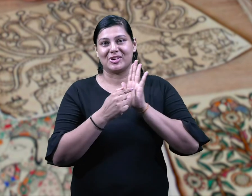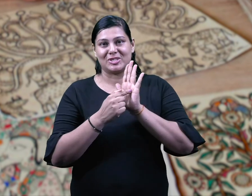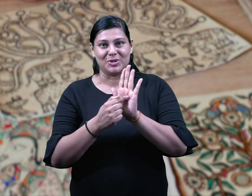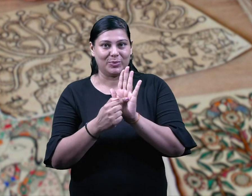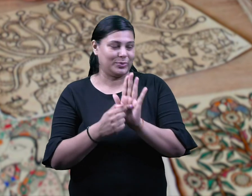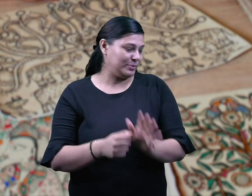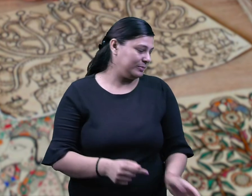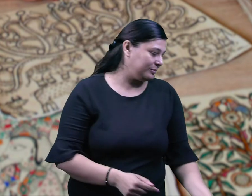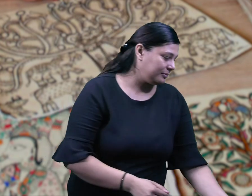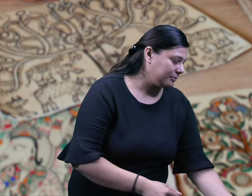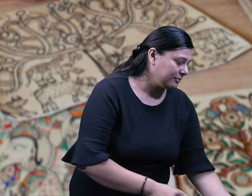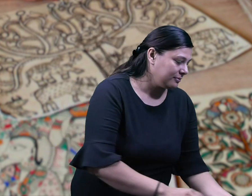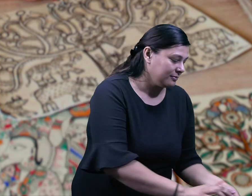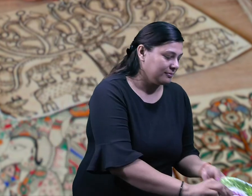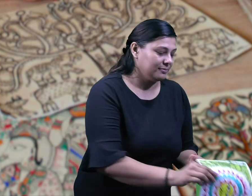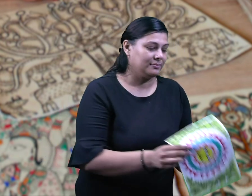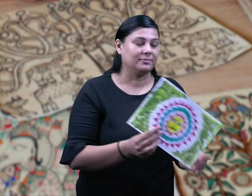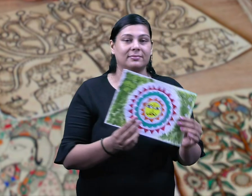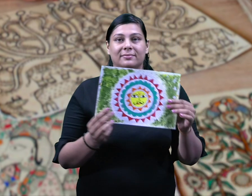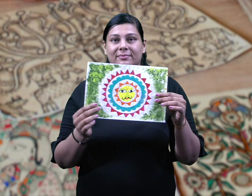First let me show you how this painting looks like.